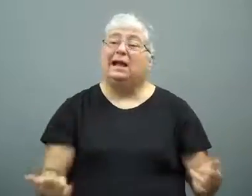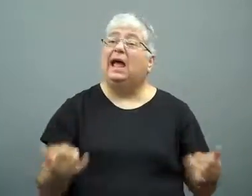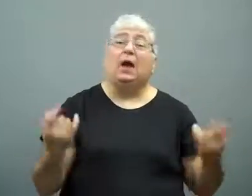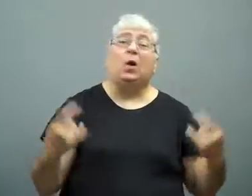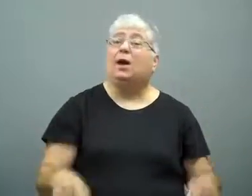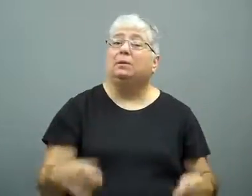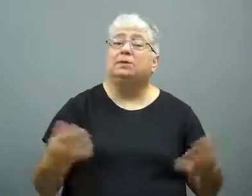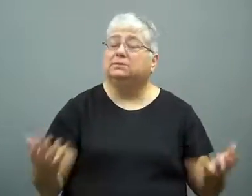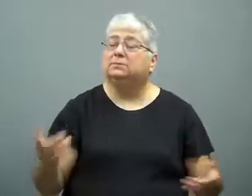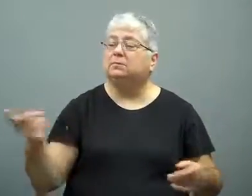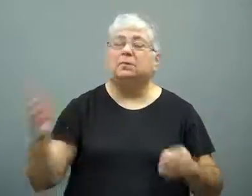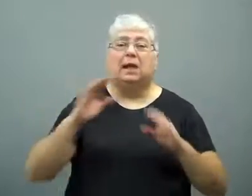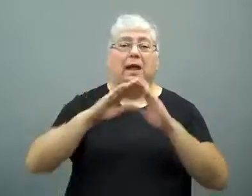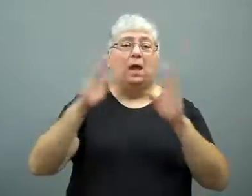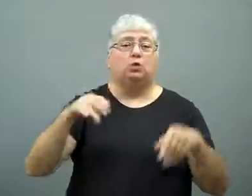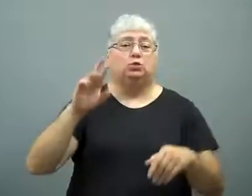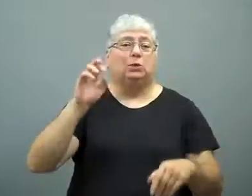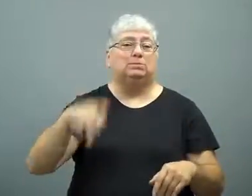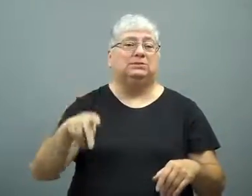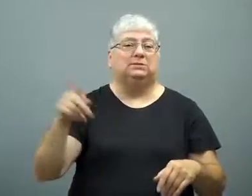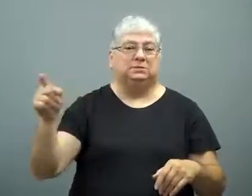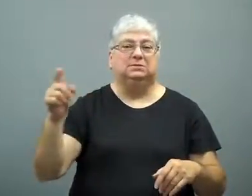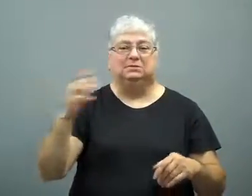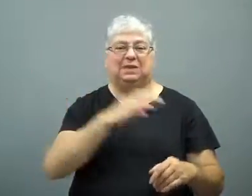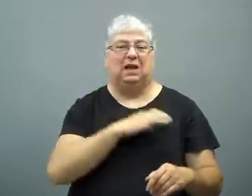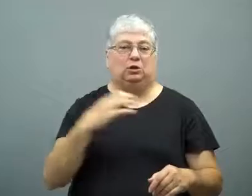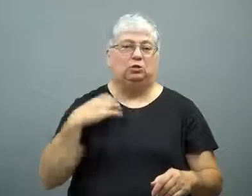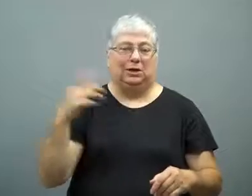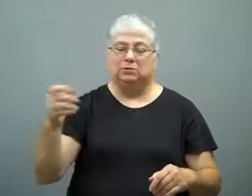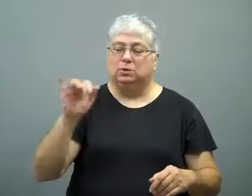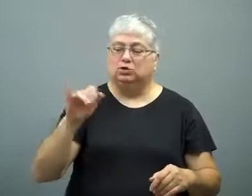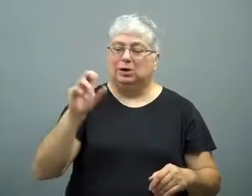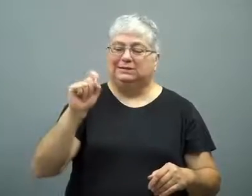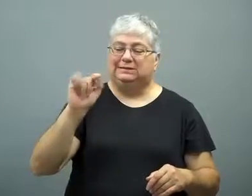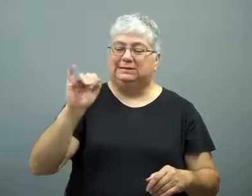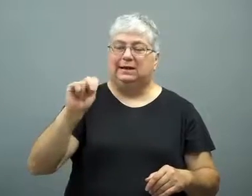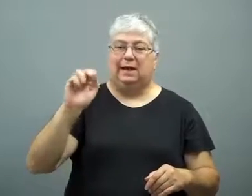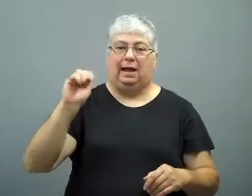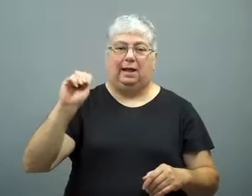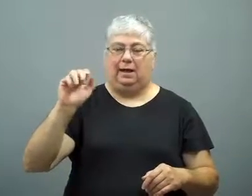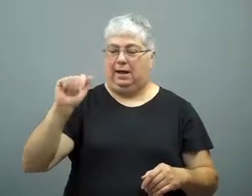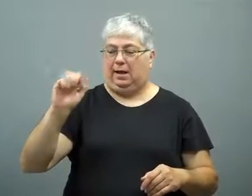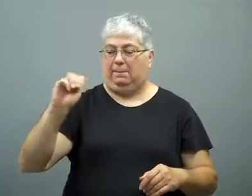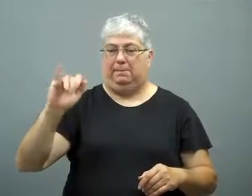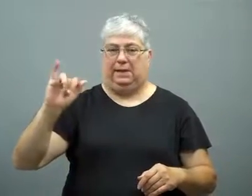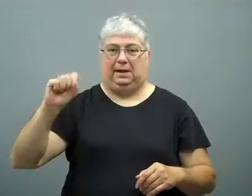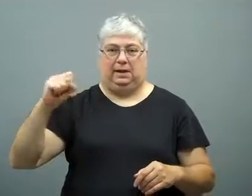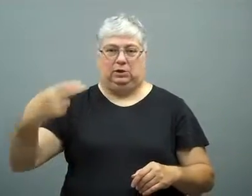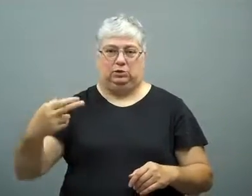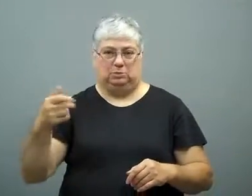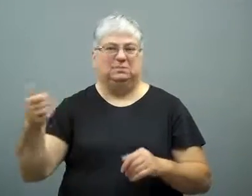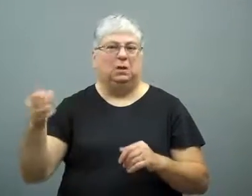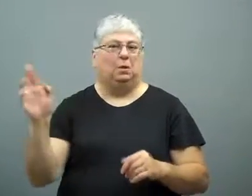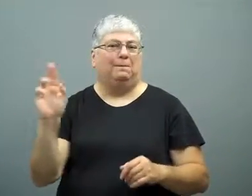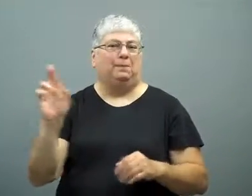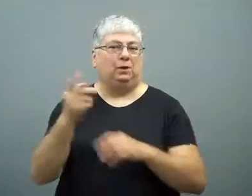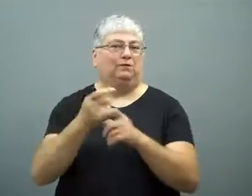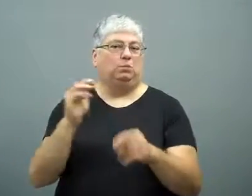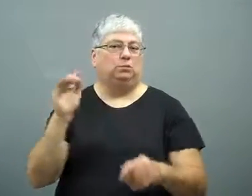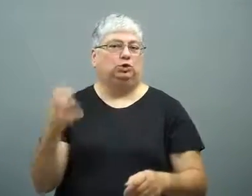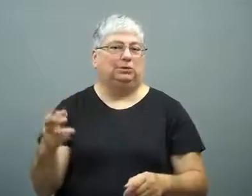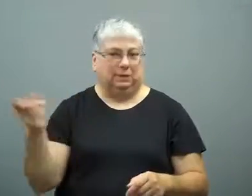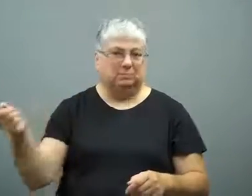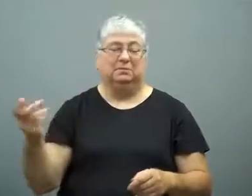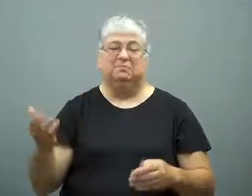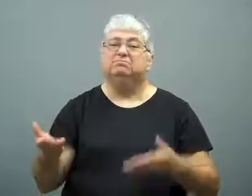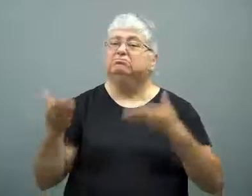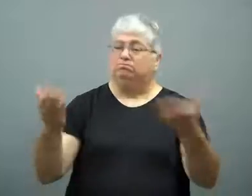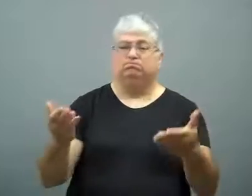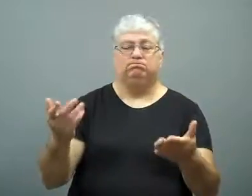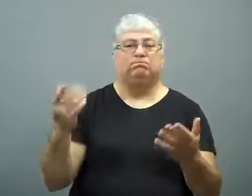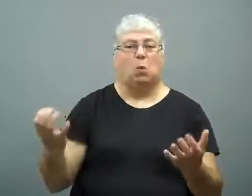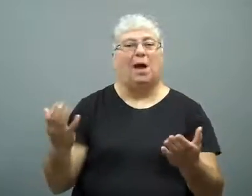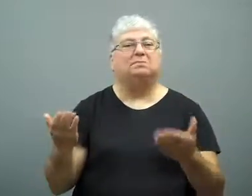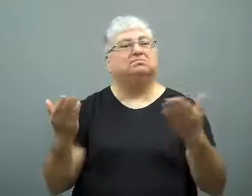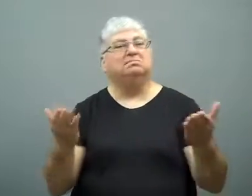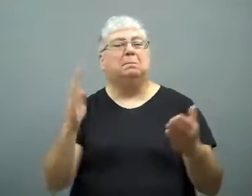Representative Justin Amash, a Republican from Michigan,